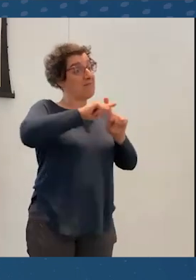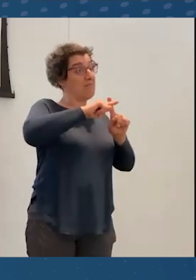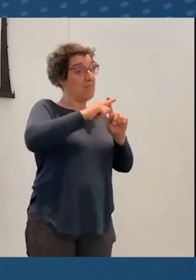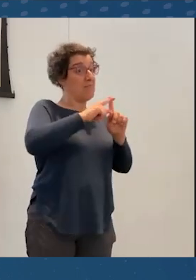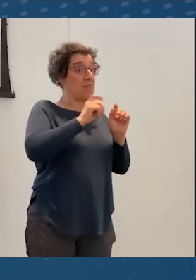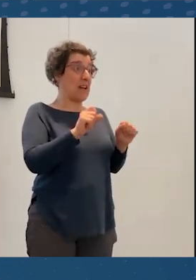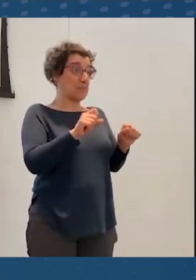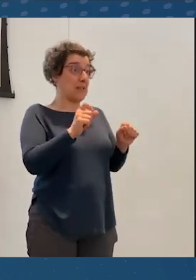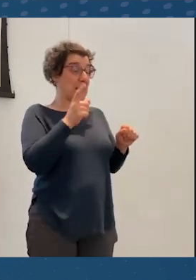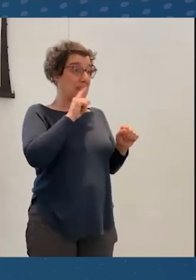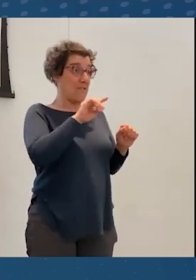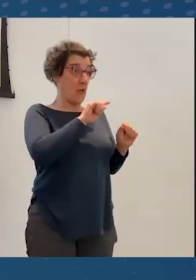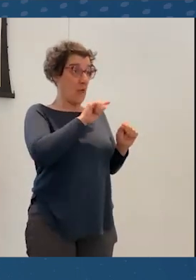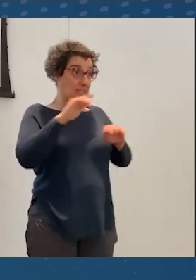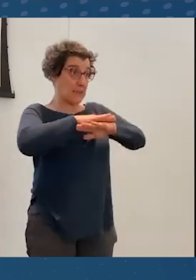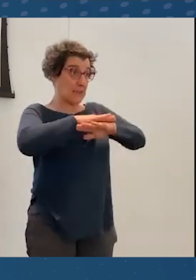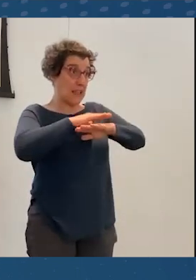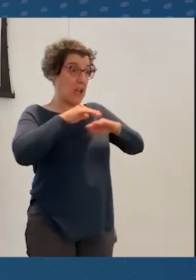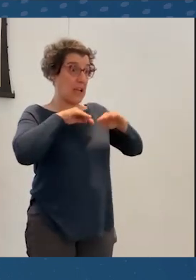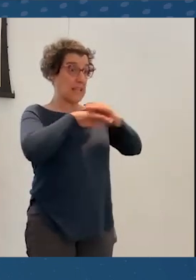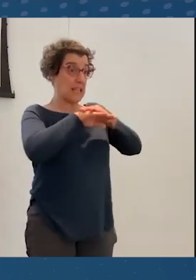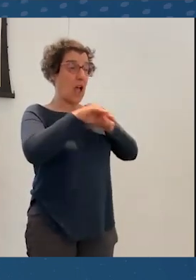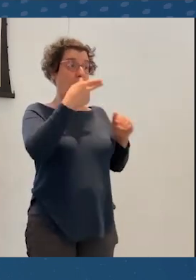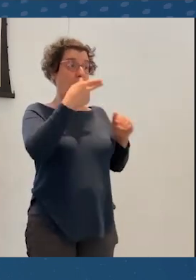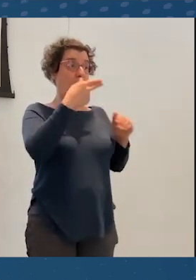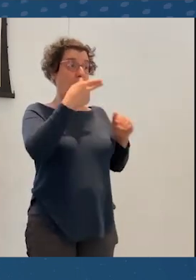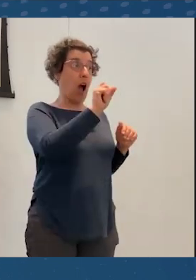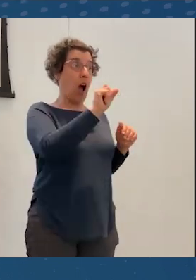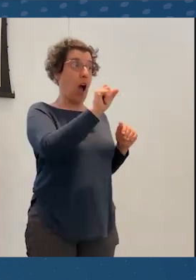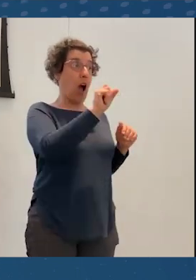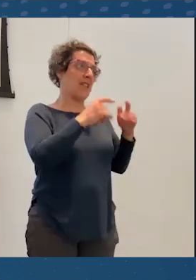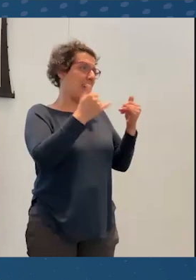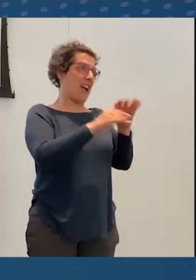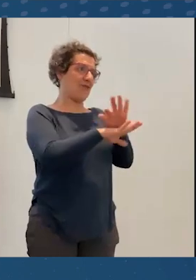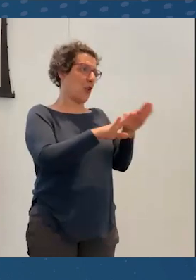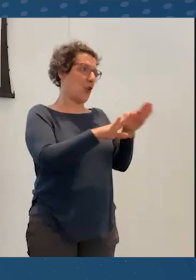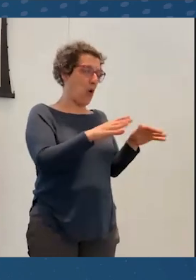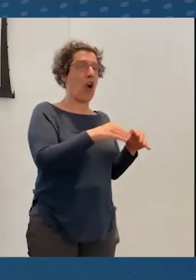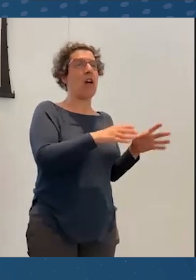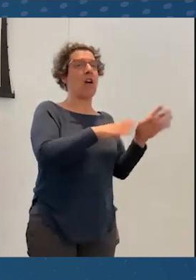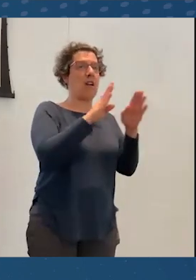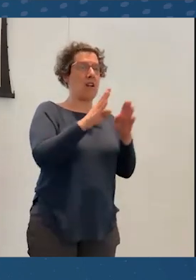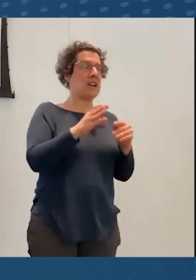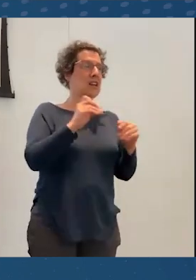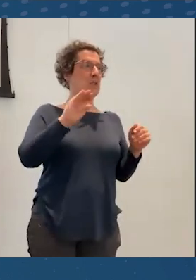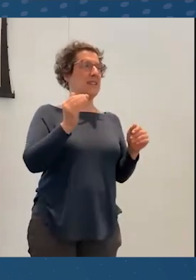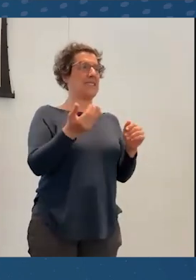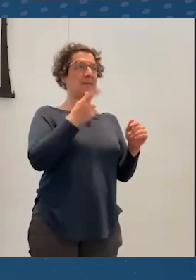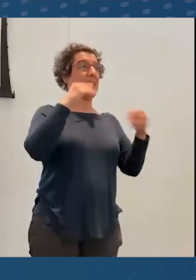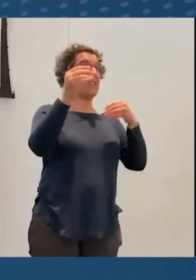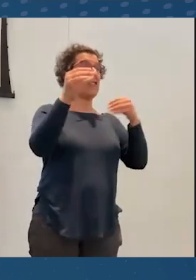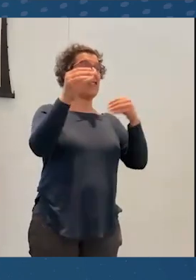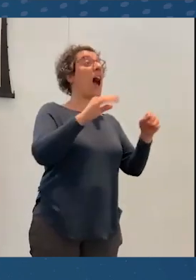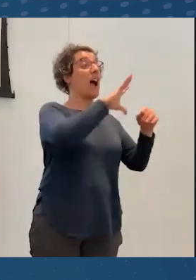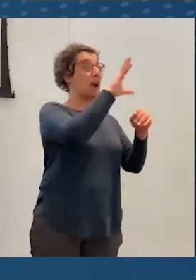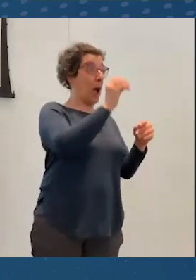I think hubs was doing some great things, they don't exist anymore. So I feel like it's such a fluid area